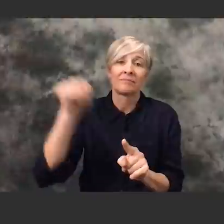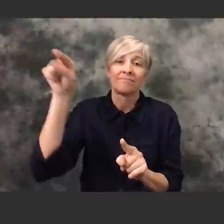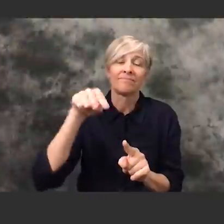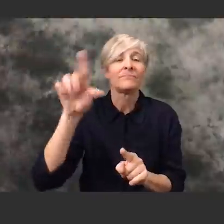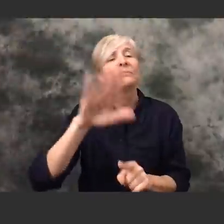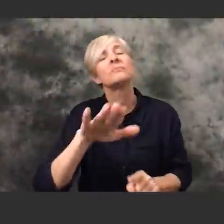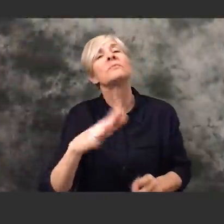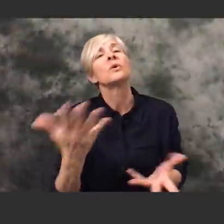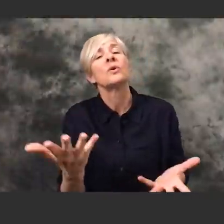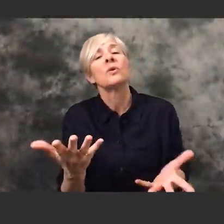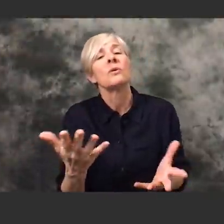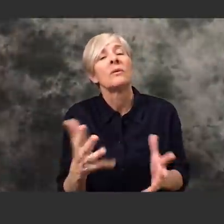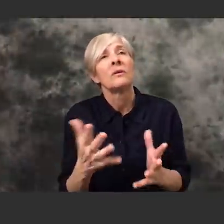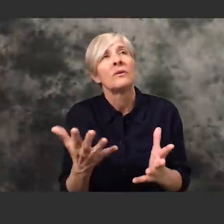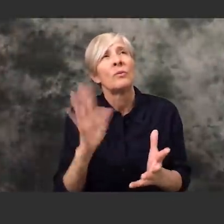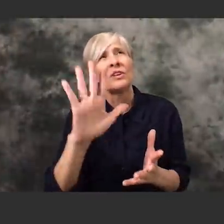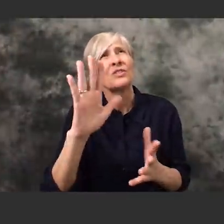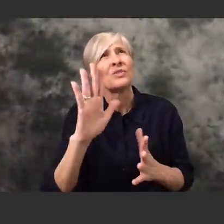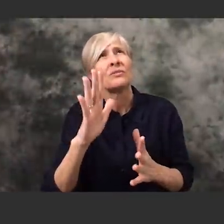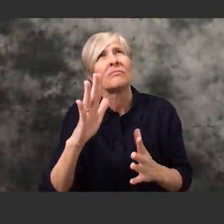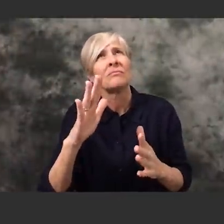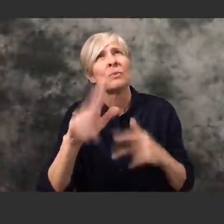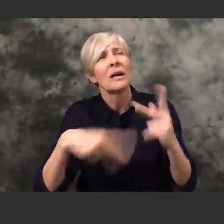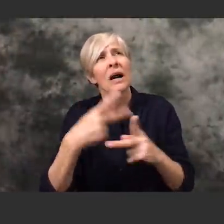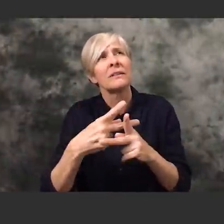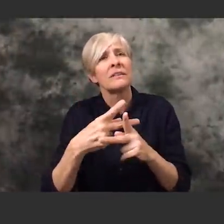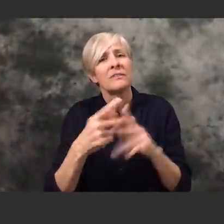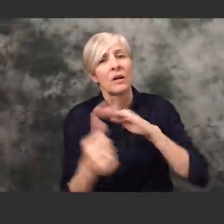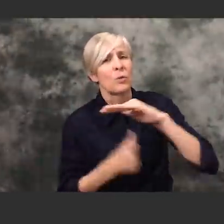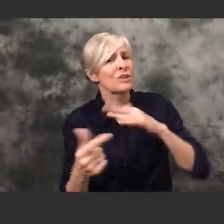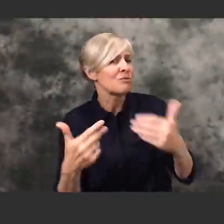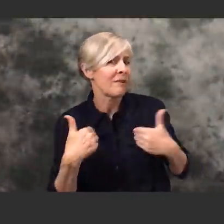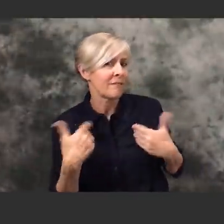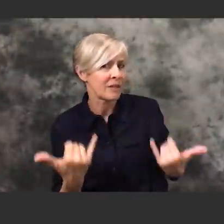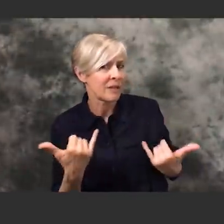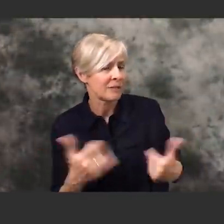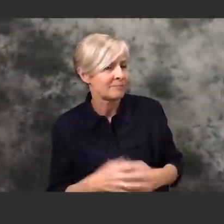Can you tell me what the level of quarantine is in Limena? What are you currently going through?